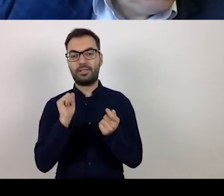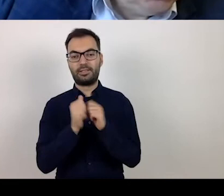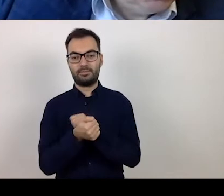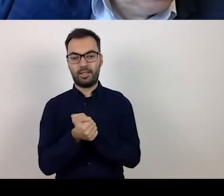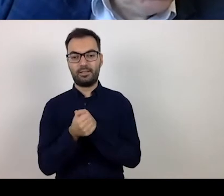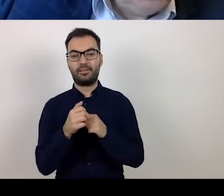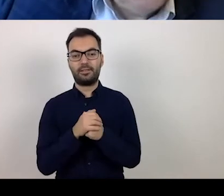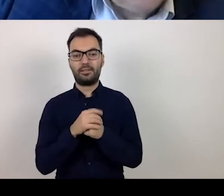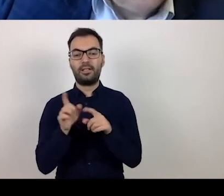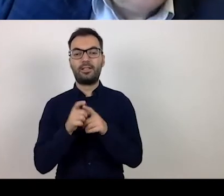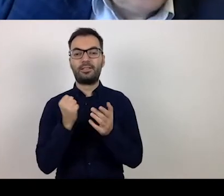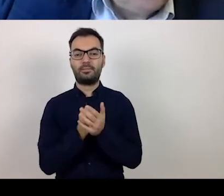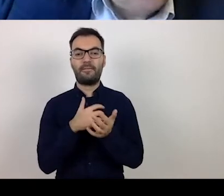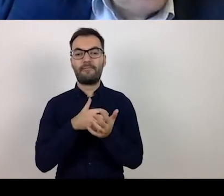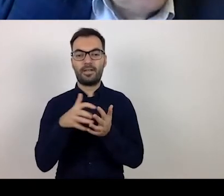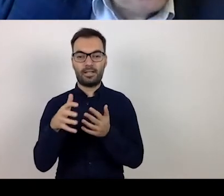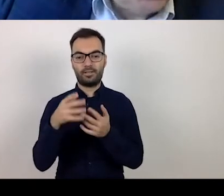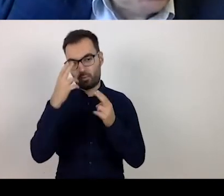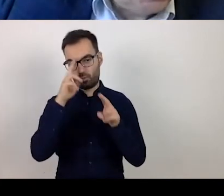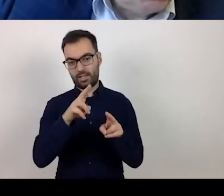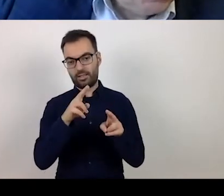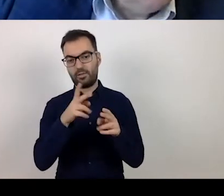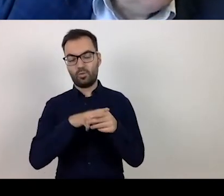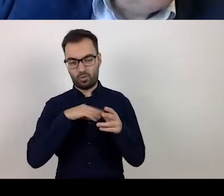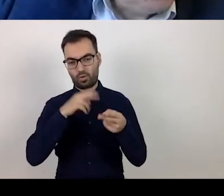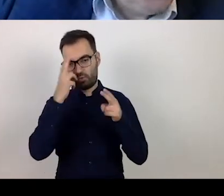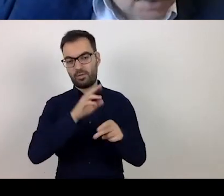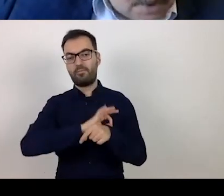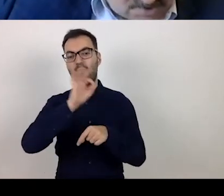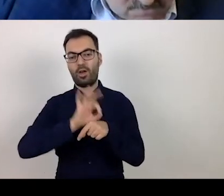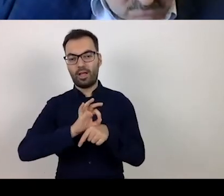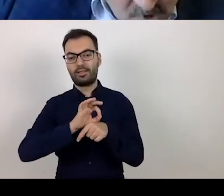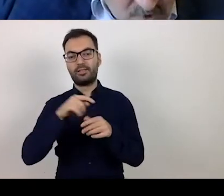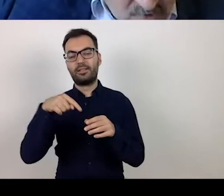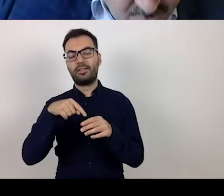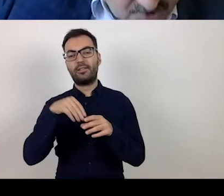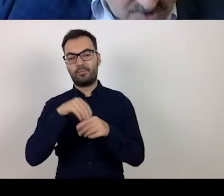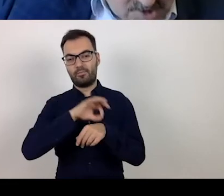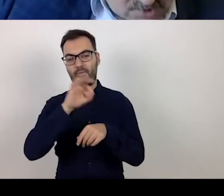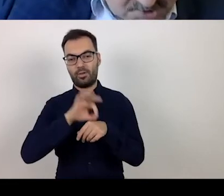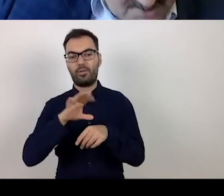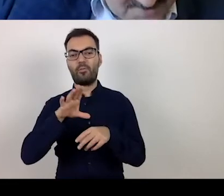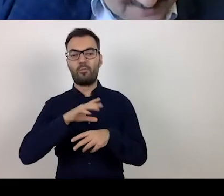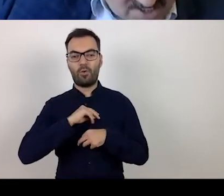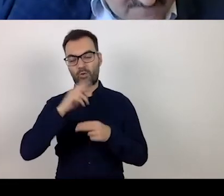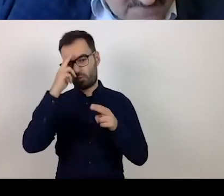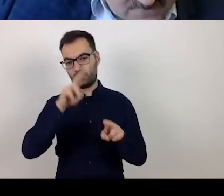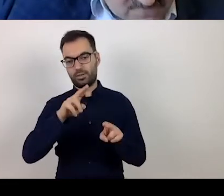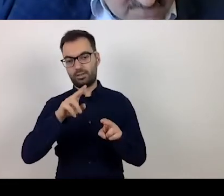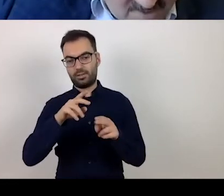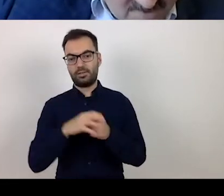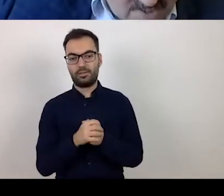and project expenditure which may be considered as eligible.